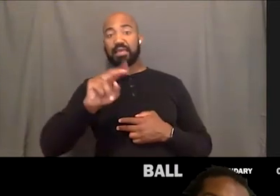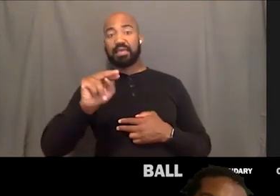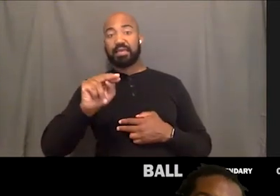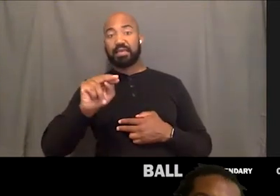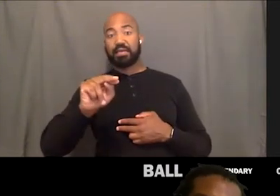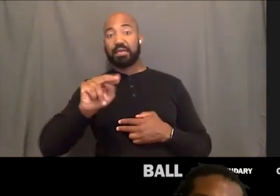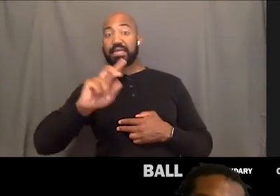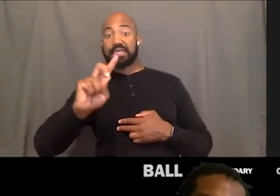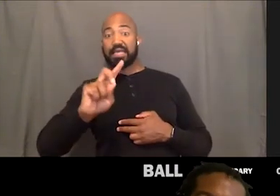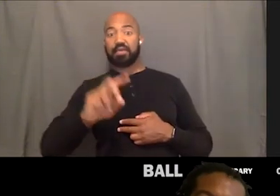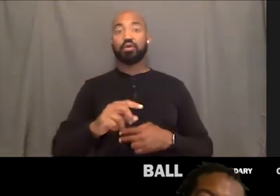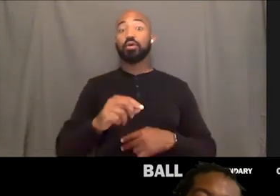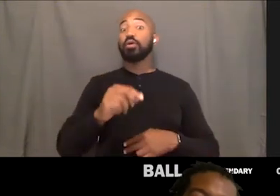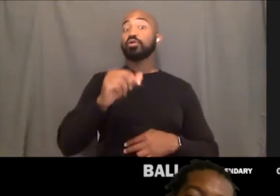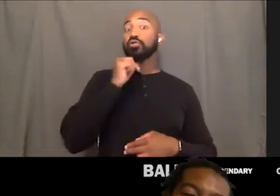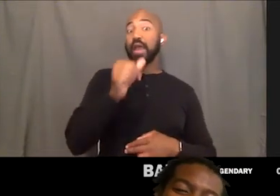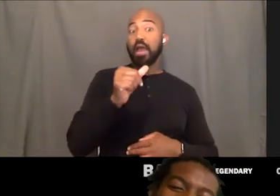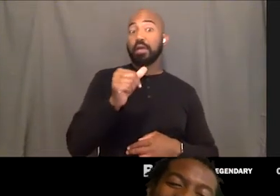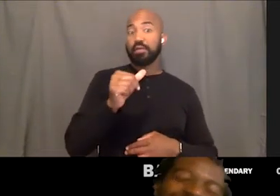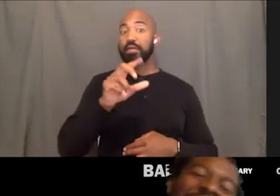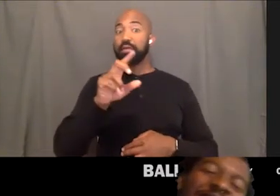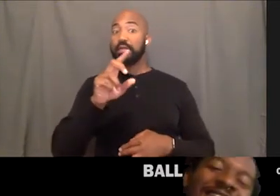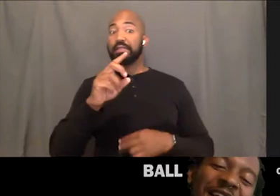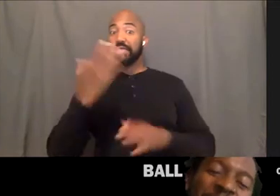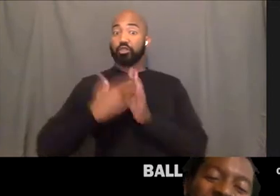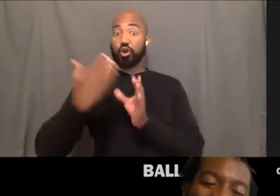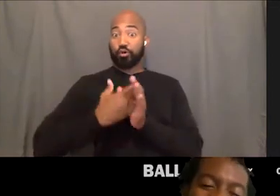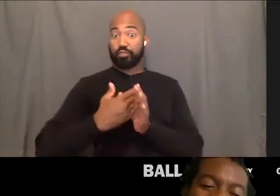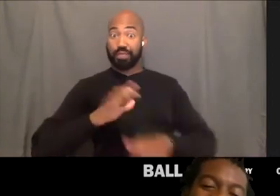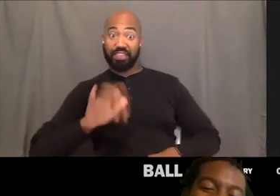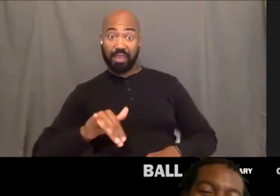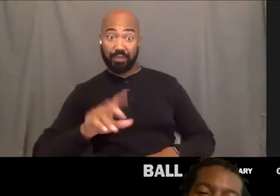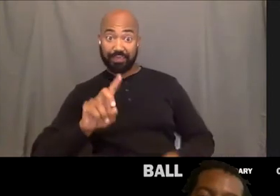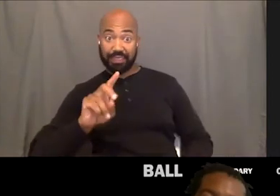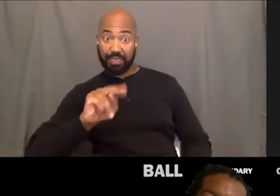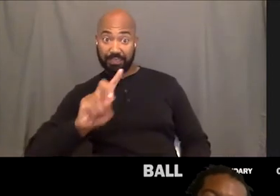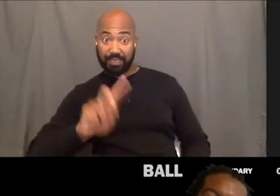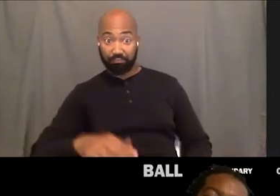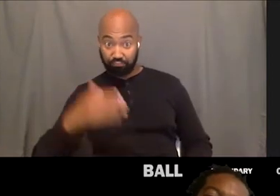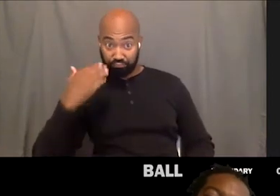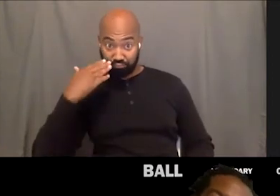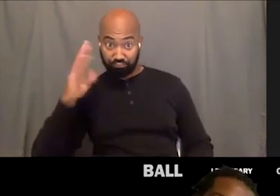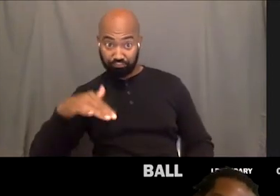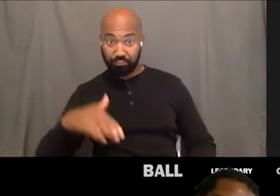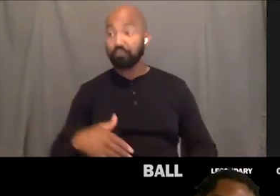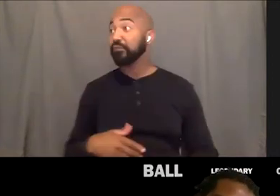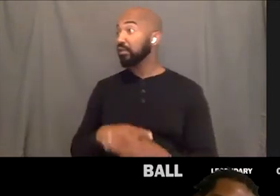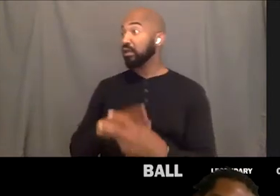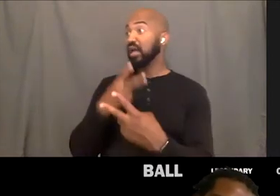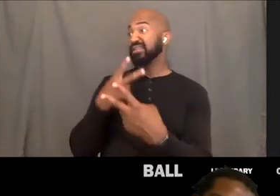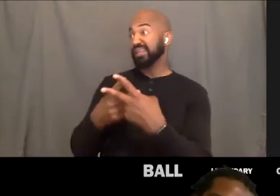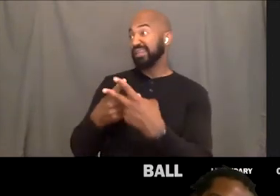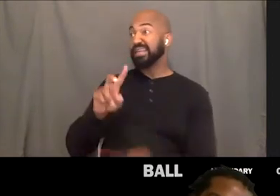That's my name. - Hm-mm I know. Doesn't matter. Period It doesn't matter. I will hashtag DND just so you know,